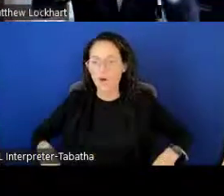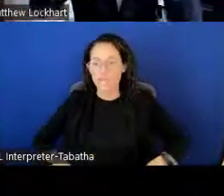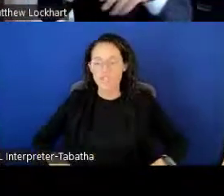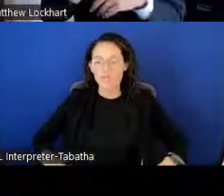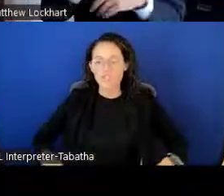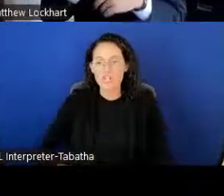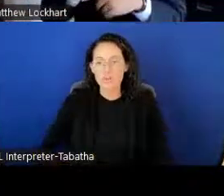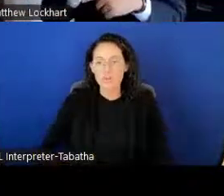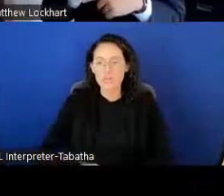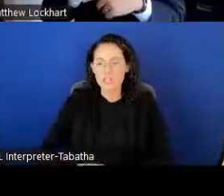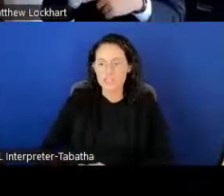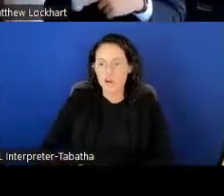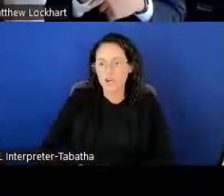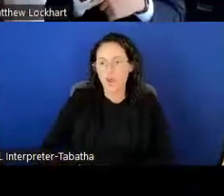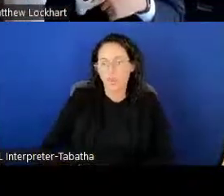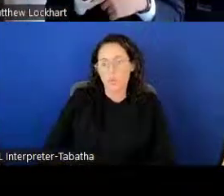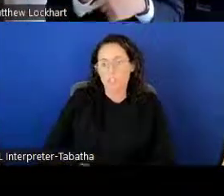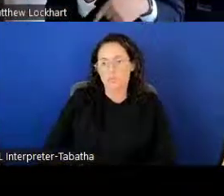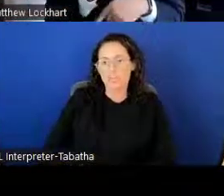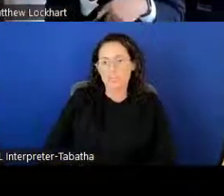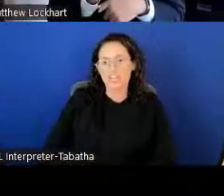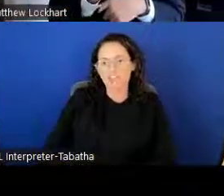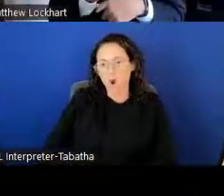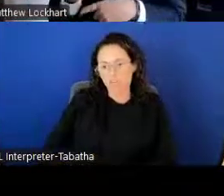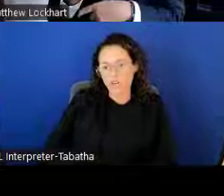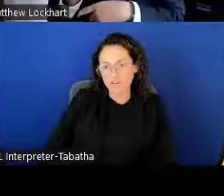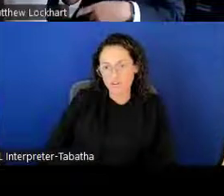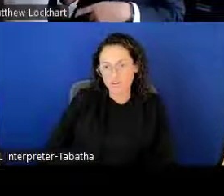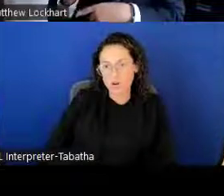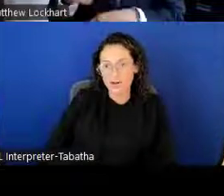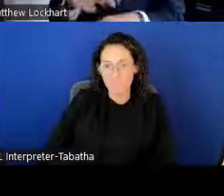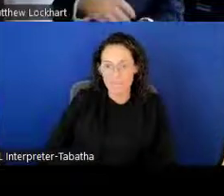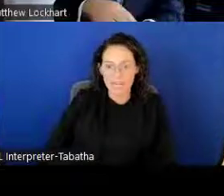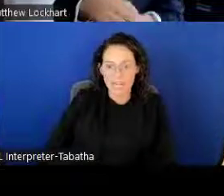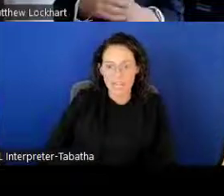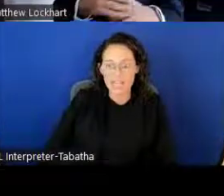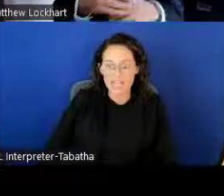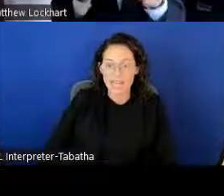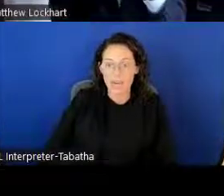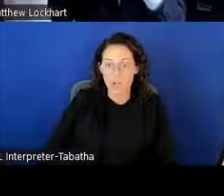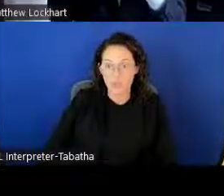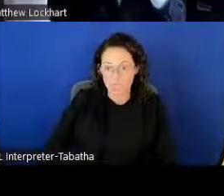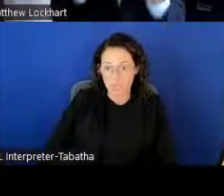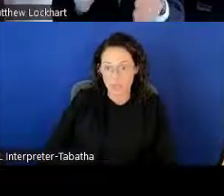Okay, so first we're going to start with just a brief overview of NIH and LRP.